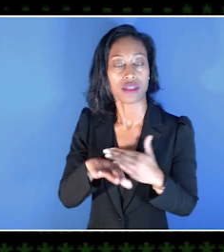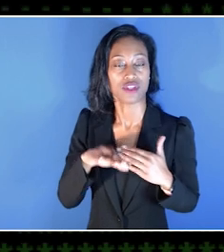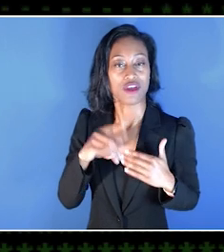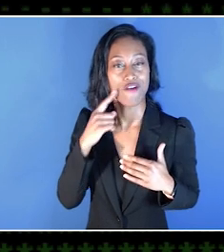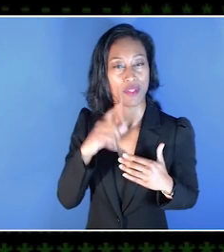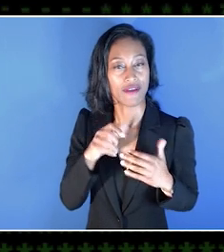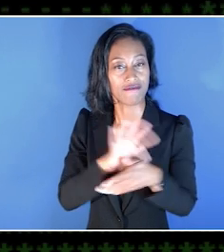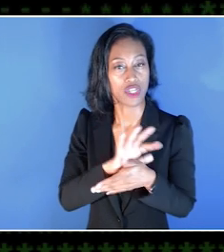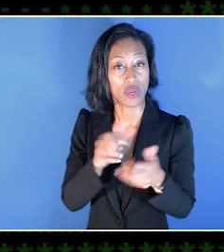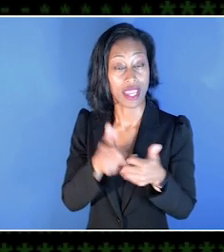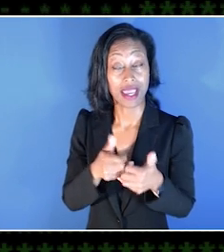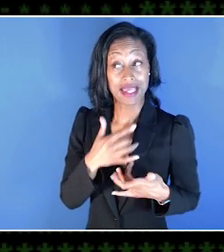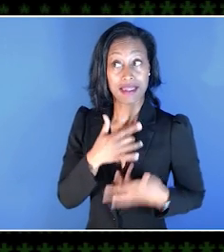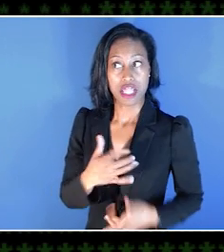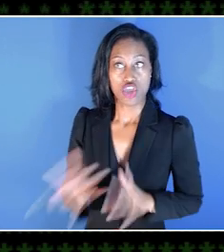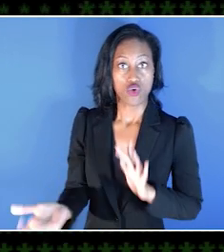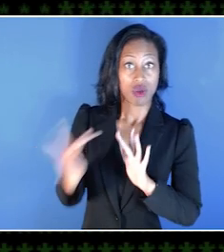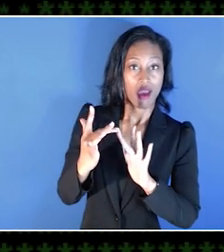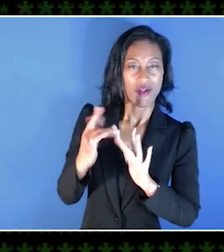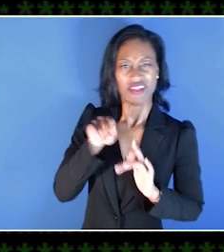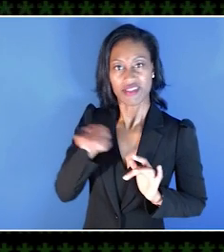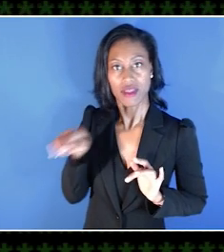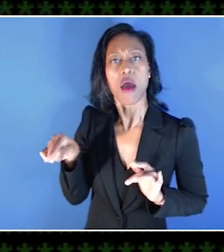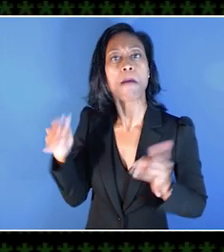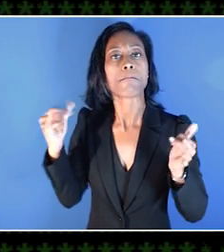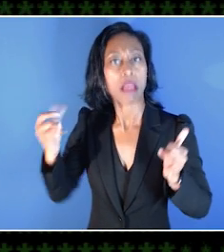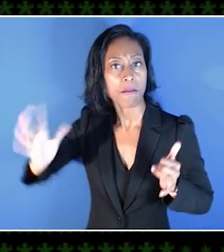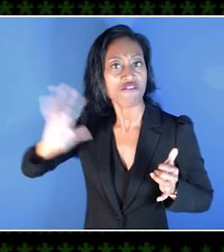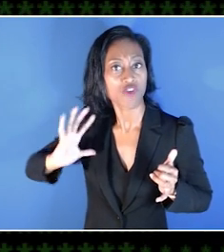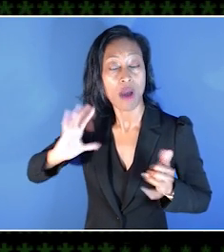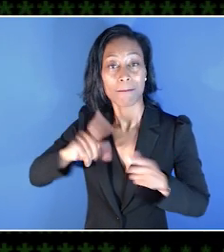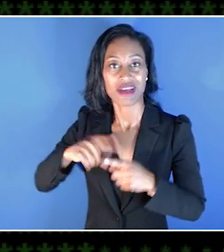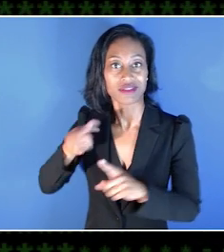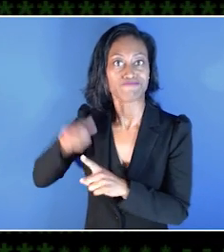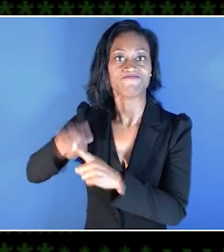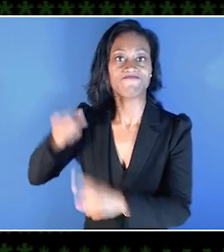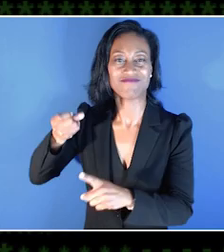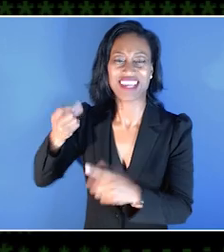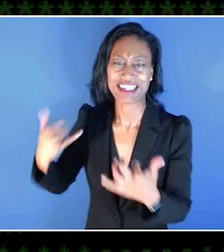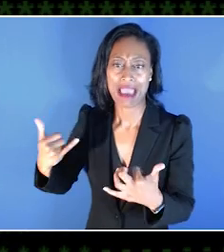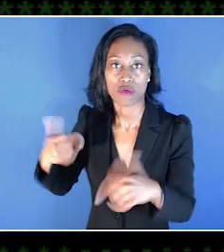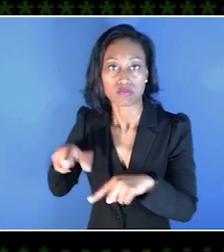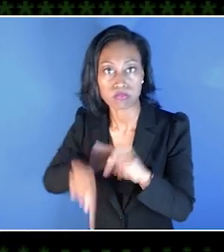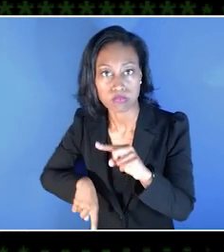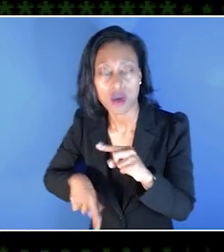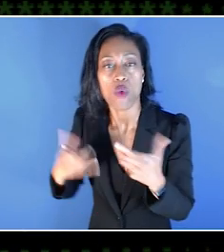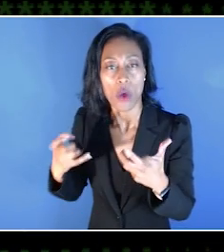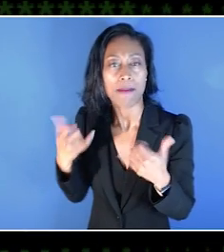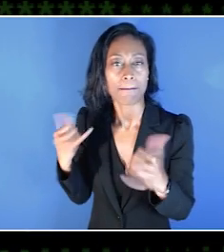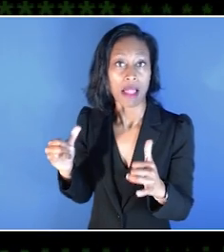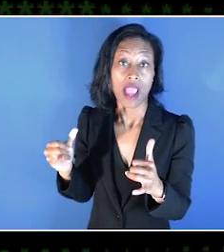The people that contact us generally either had been able to play before and something has changed, or they would like to be able to play for the first time.